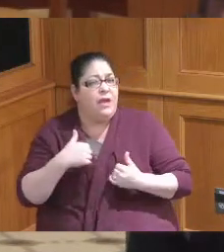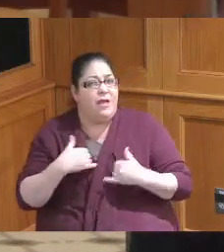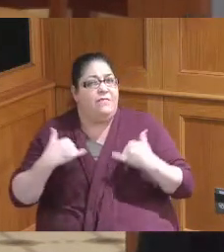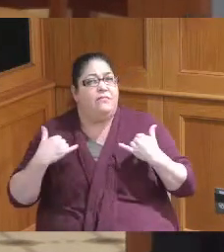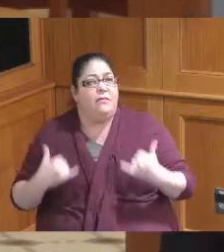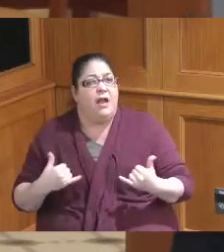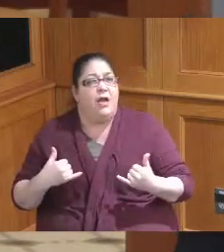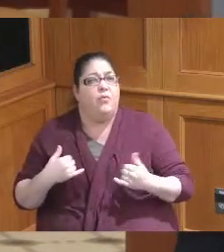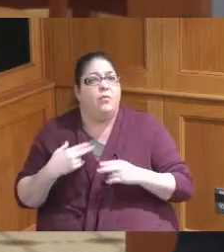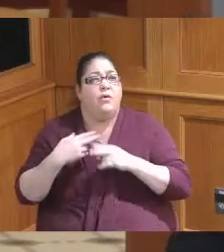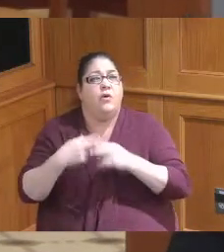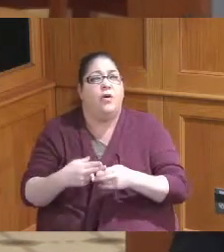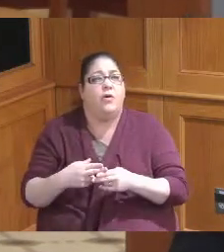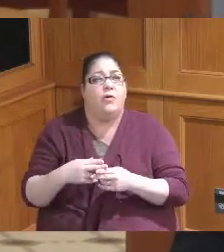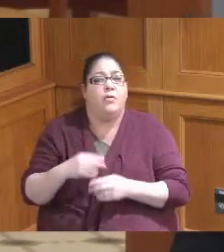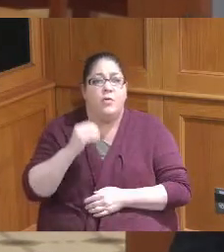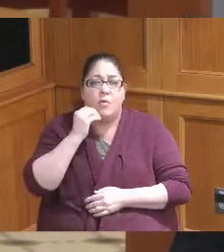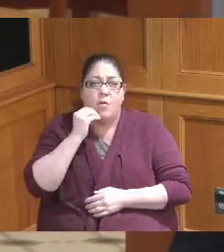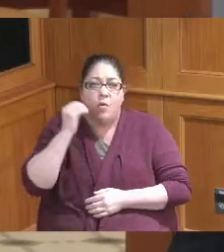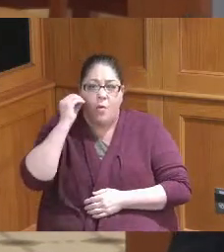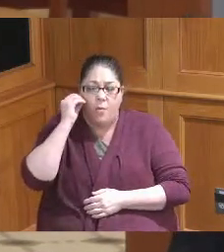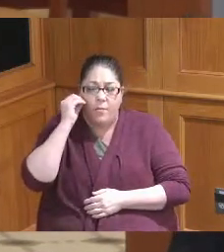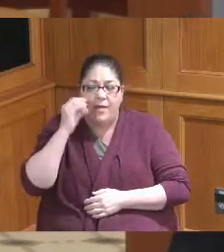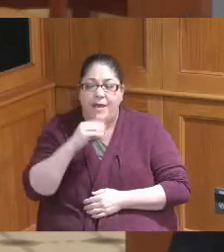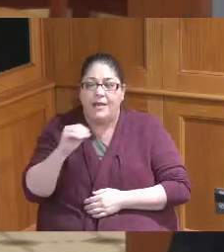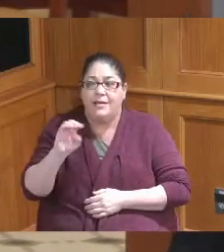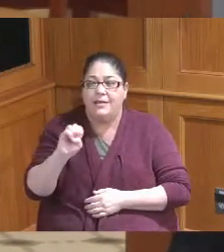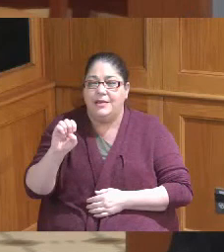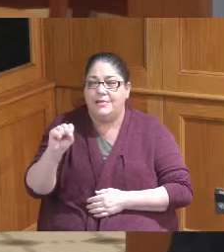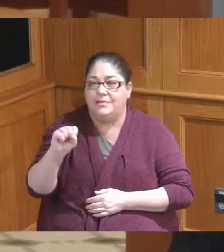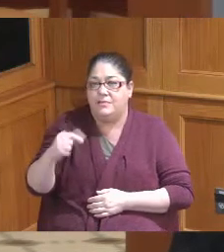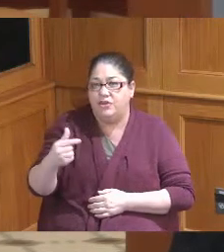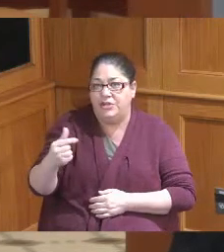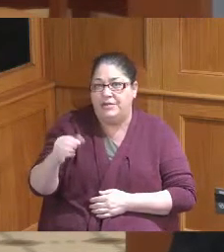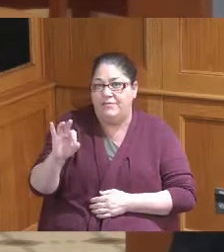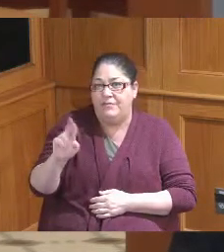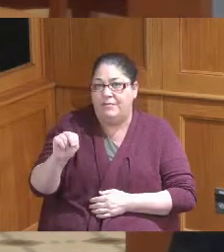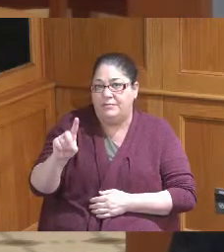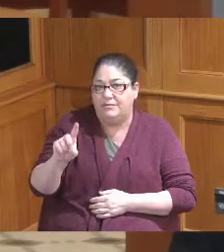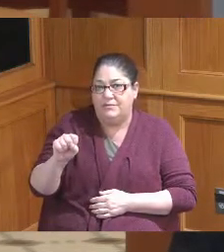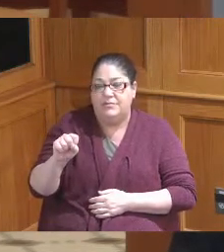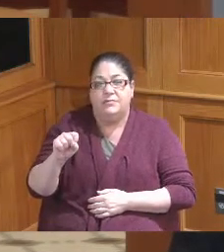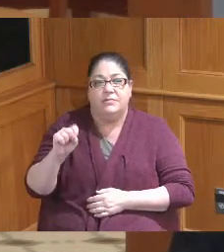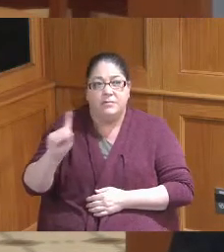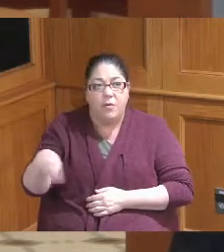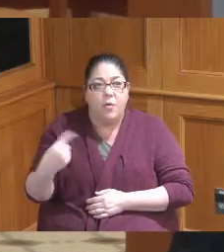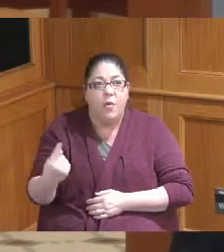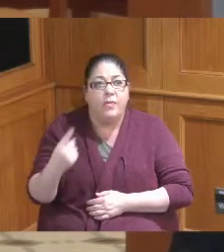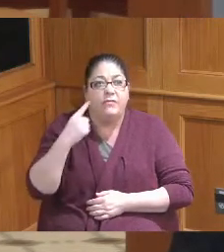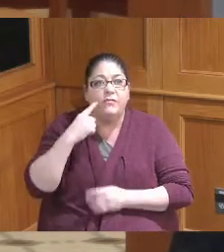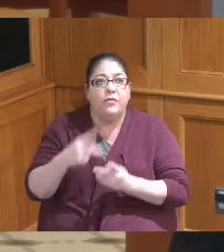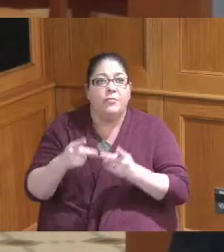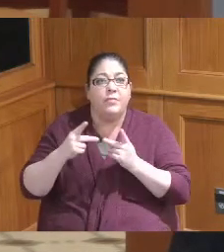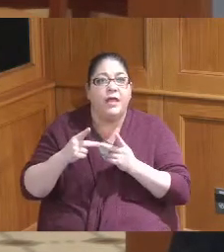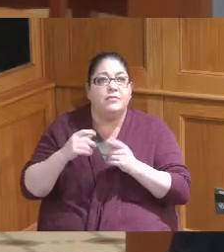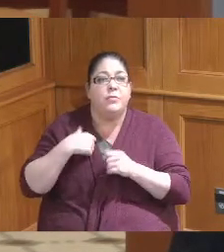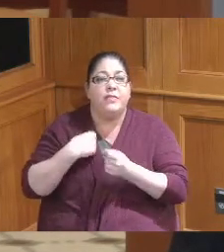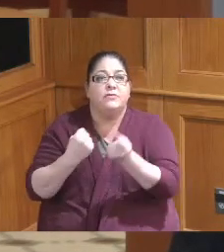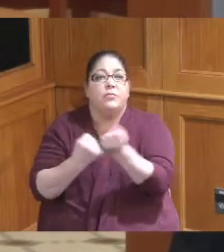know as home and ESG funding so these are targeted purely for places with Supportive Services so